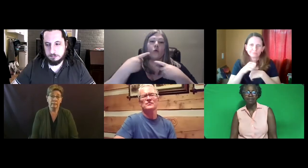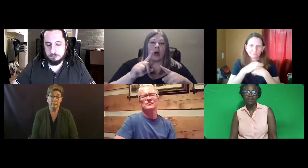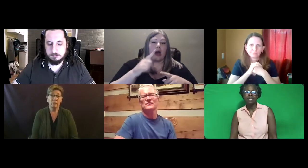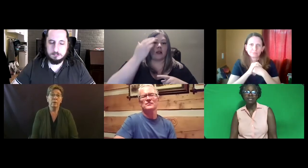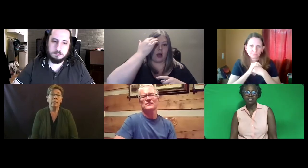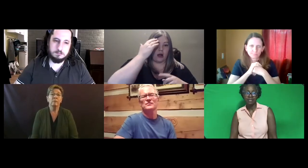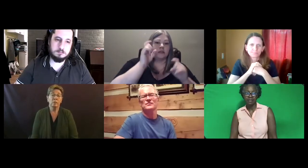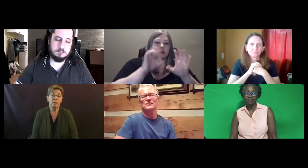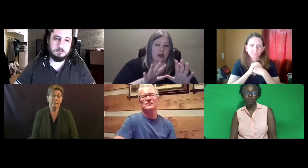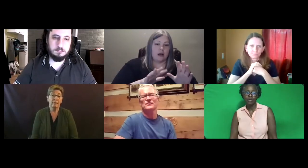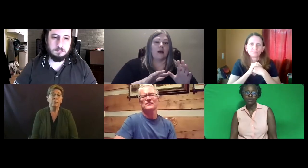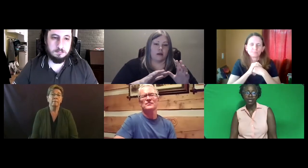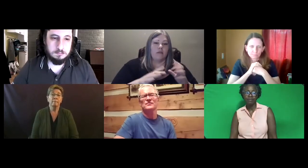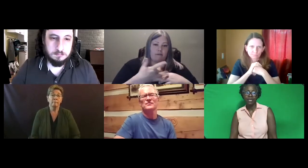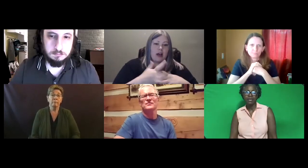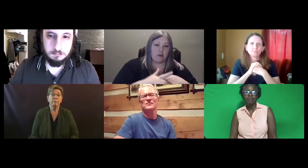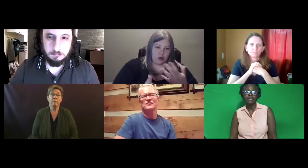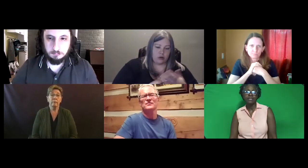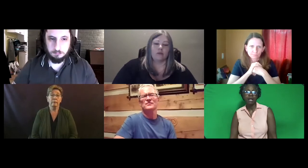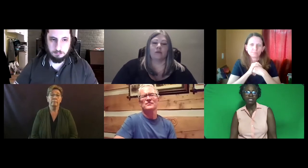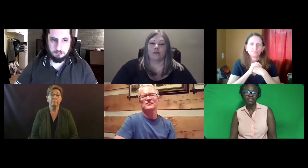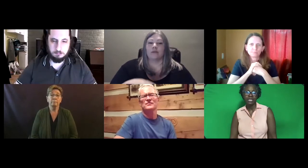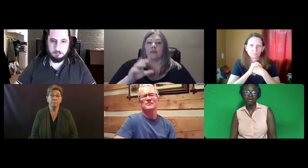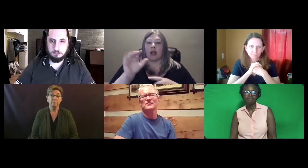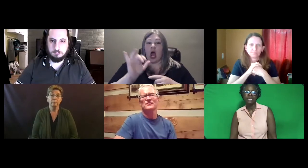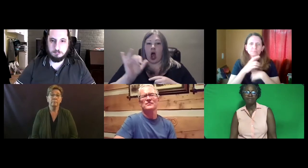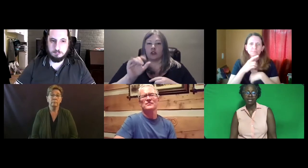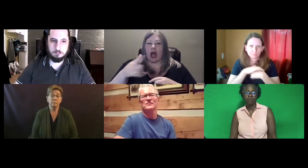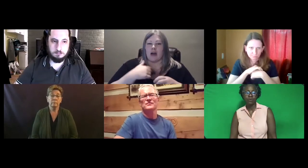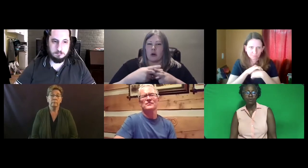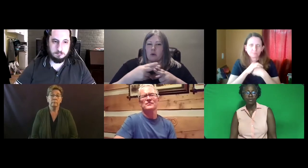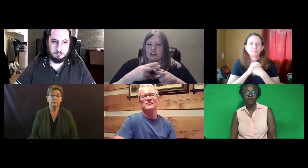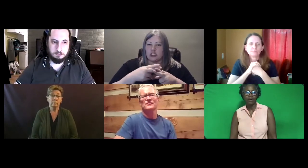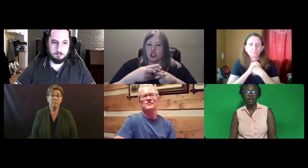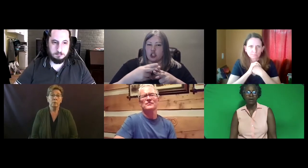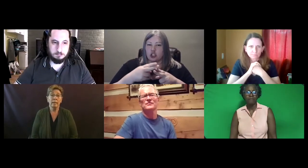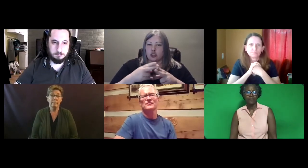That's right. Katie But the knowledge exam is available. Right .